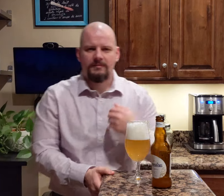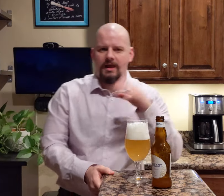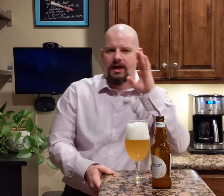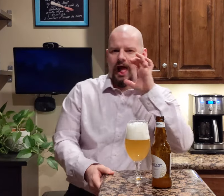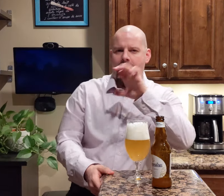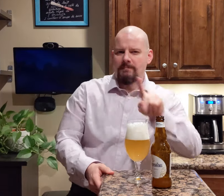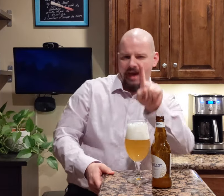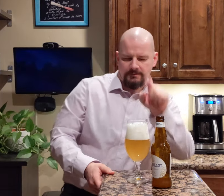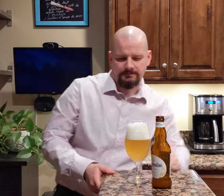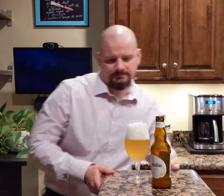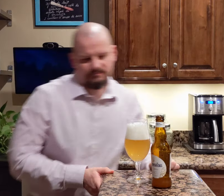I'll be back.